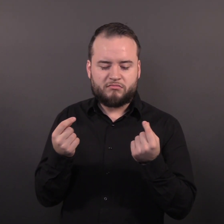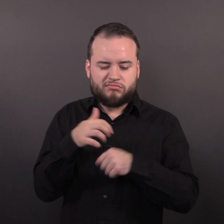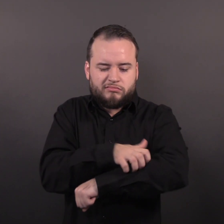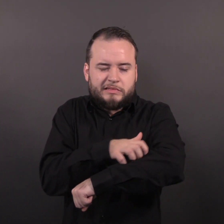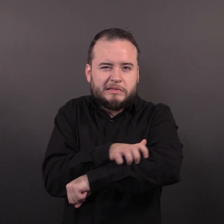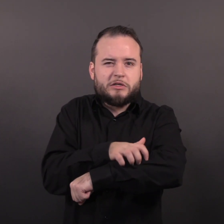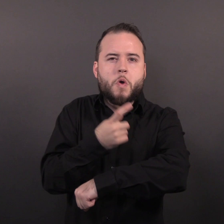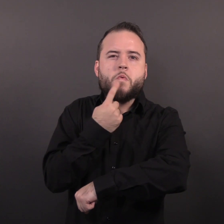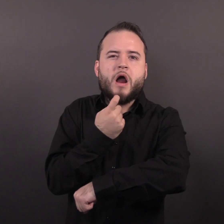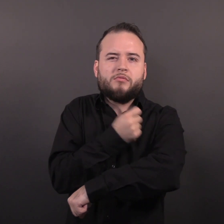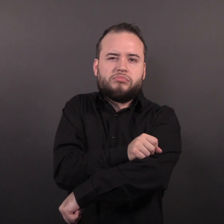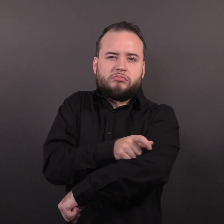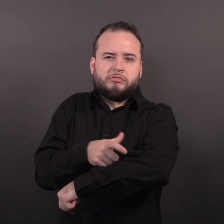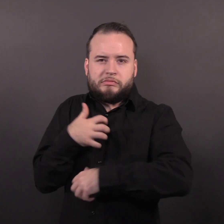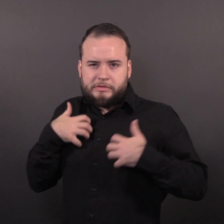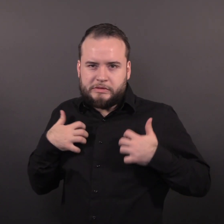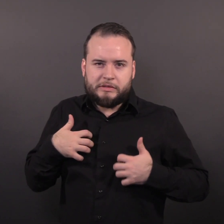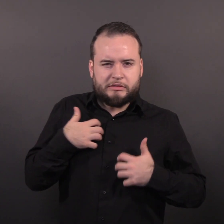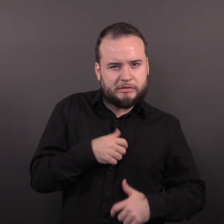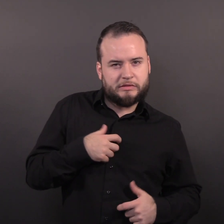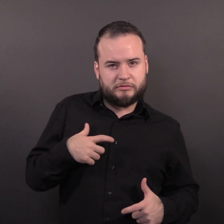It can look like pimples/blisters